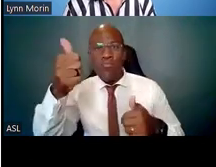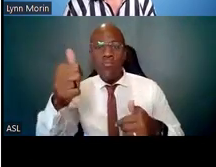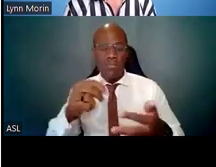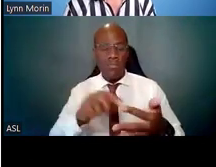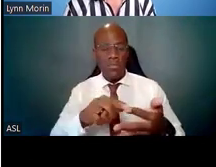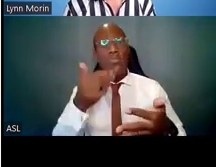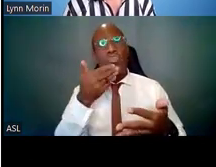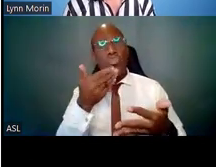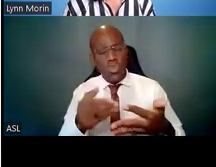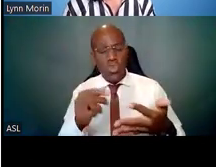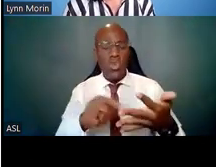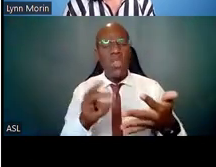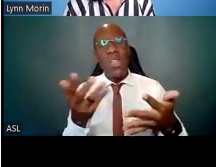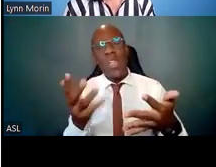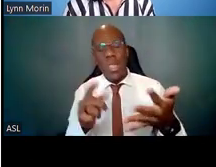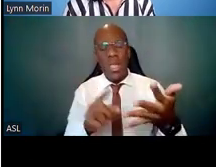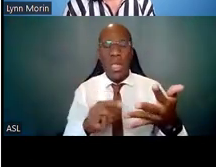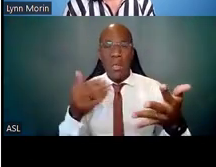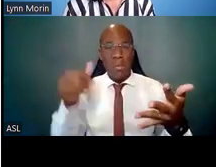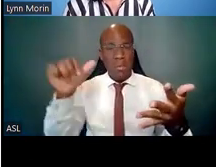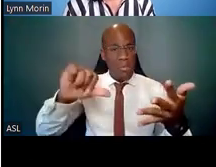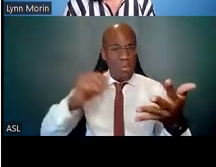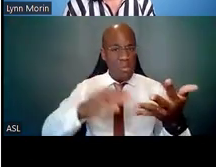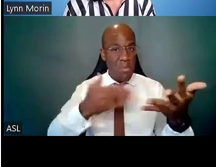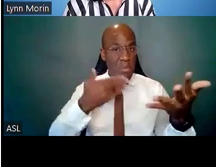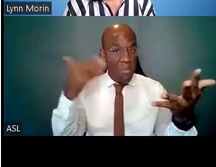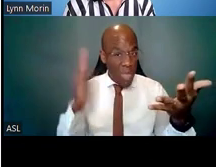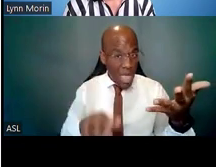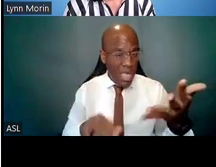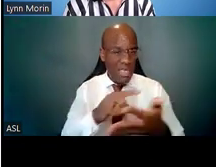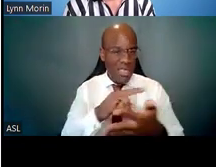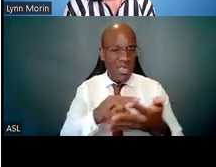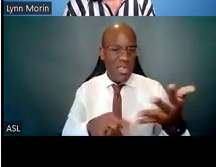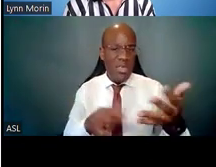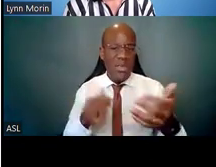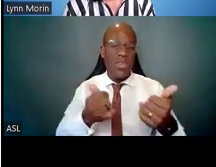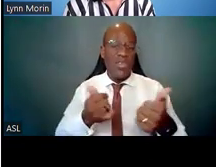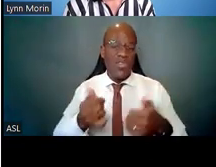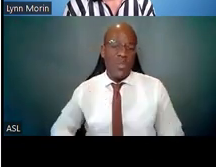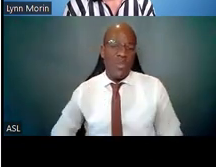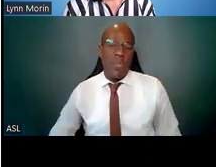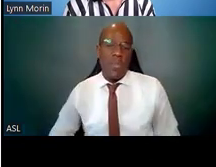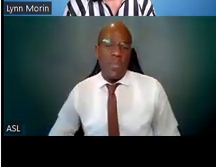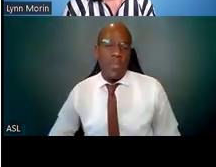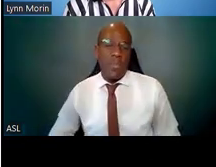to answer that question, and then we're going to see what your results are.